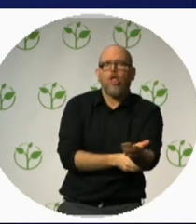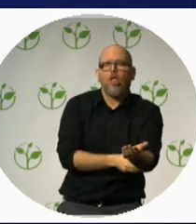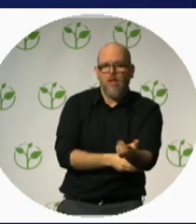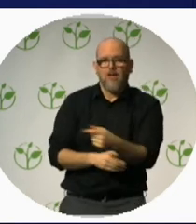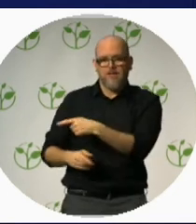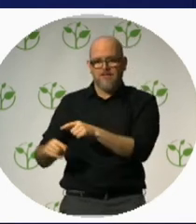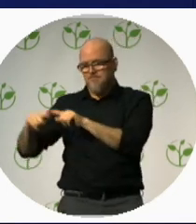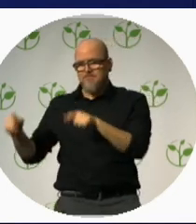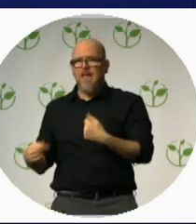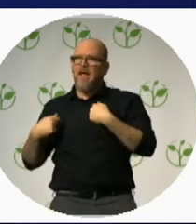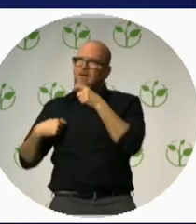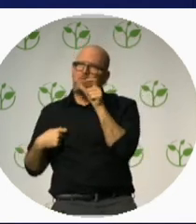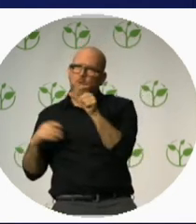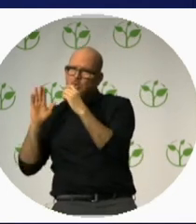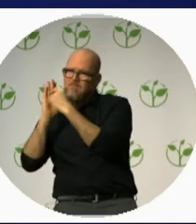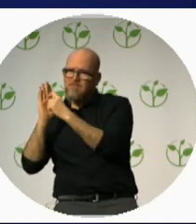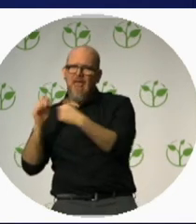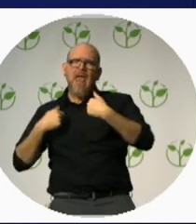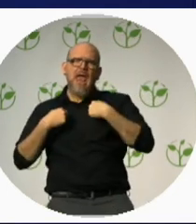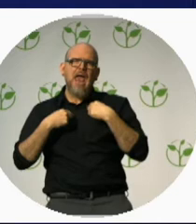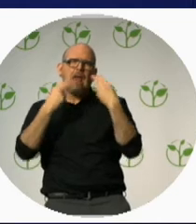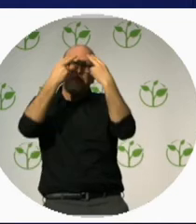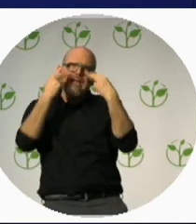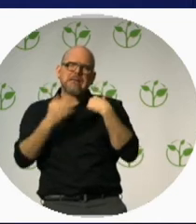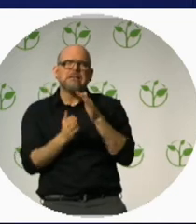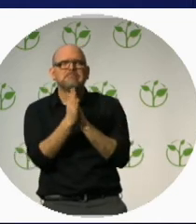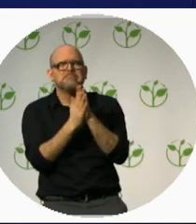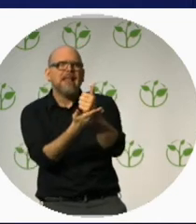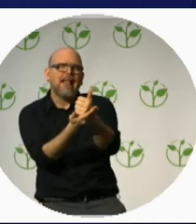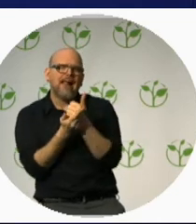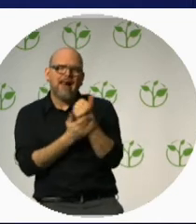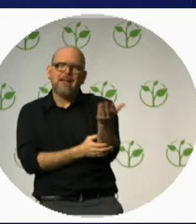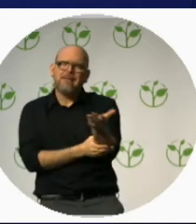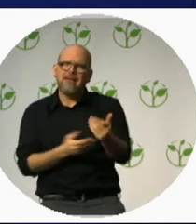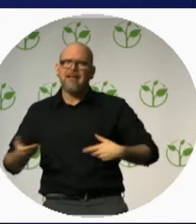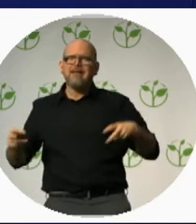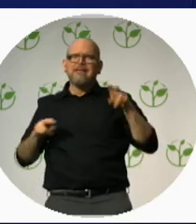Passers by pay him little attention while he sits and waits and hopes, until this nice